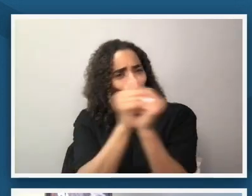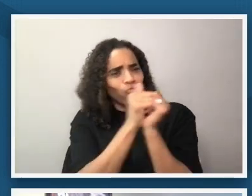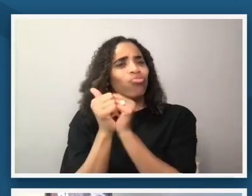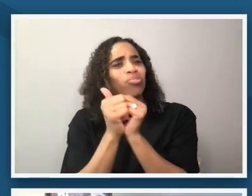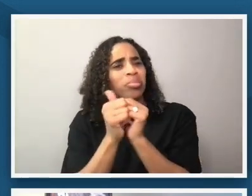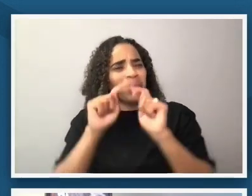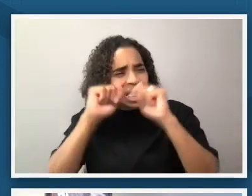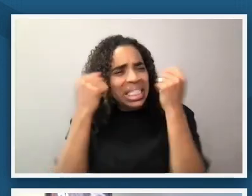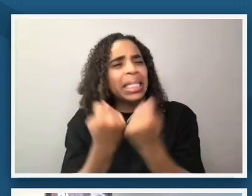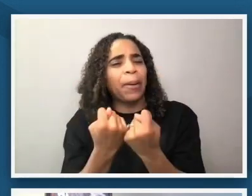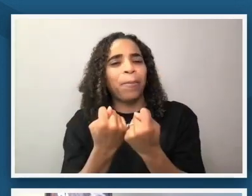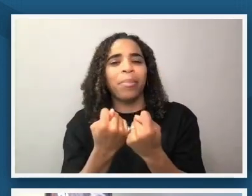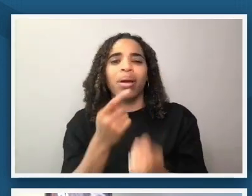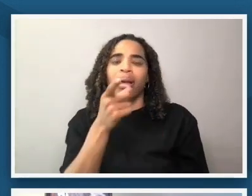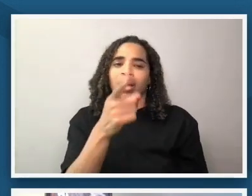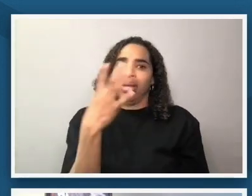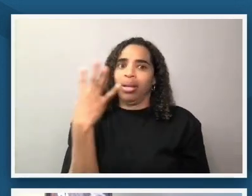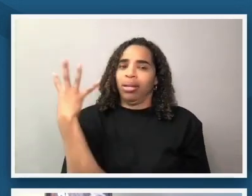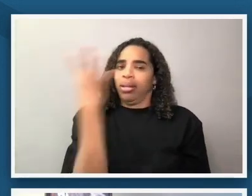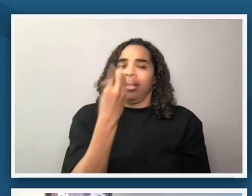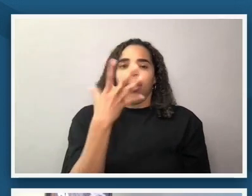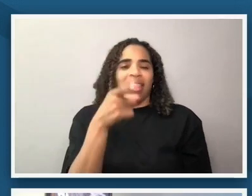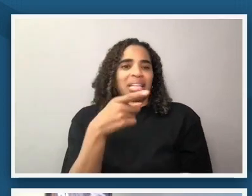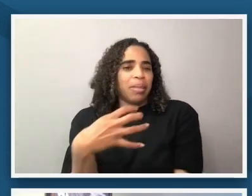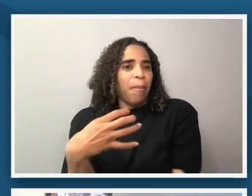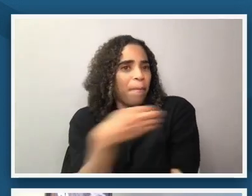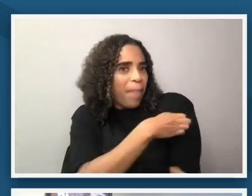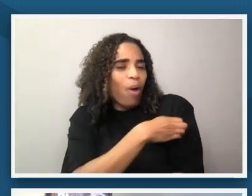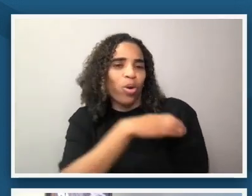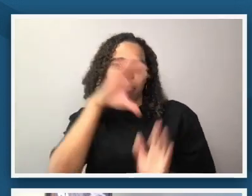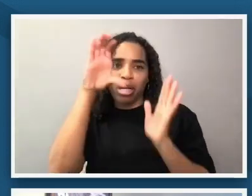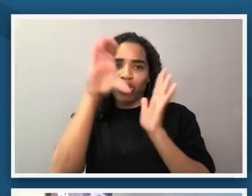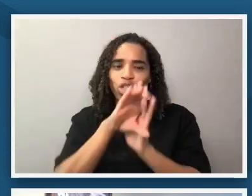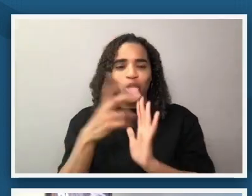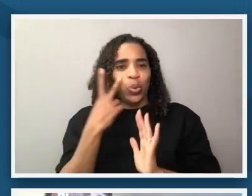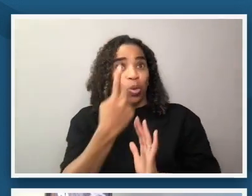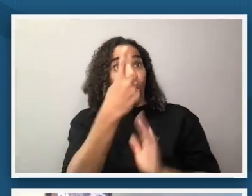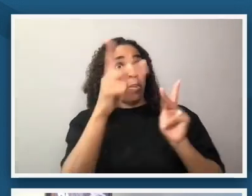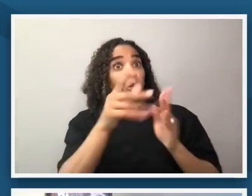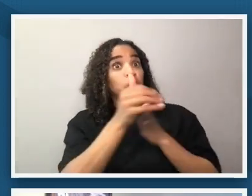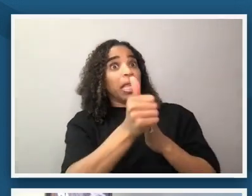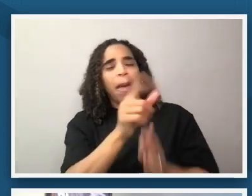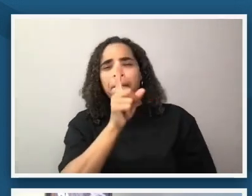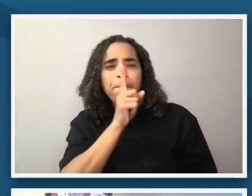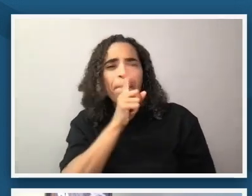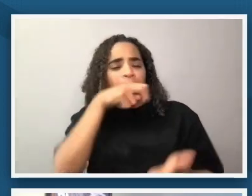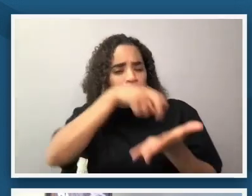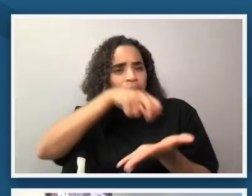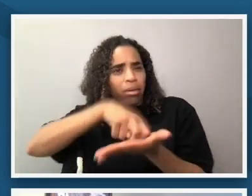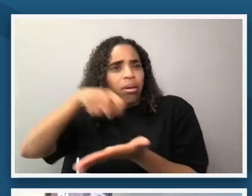an incredibly powerful image to see